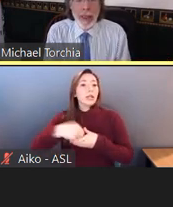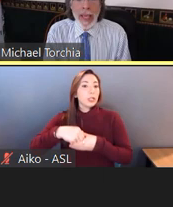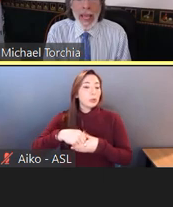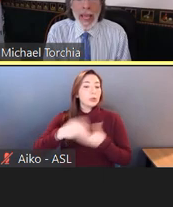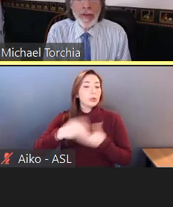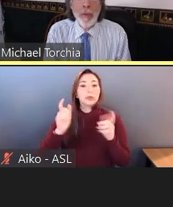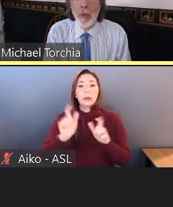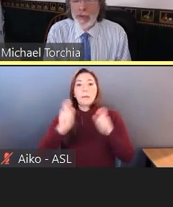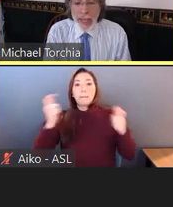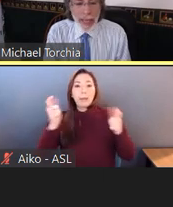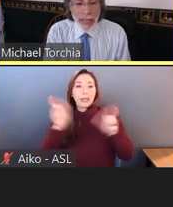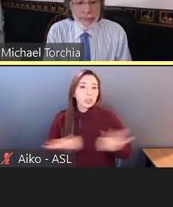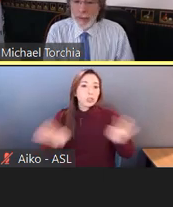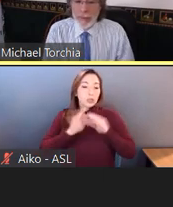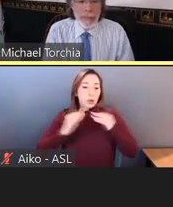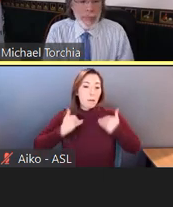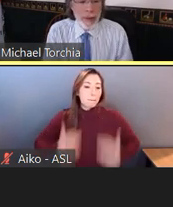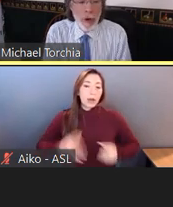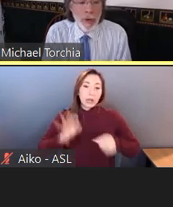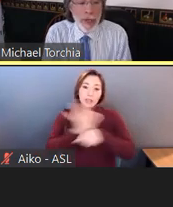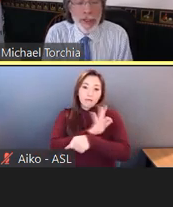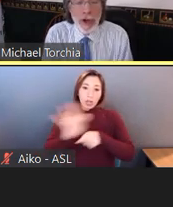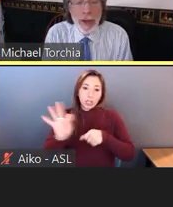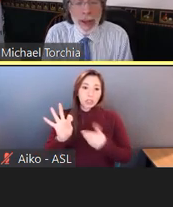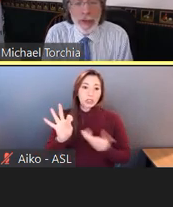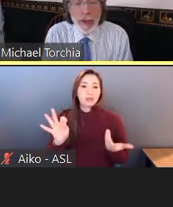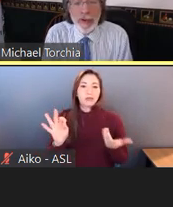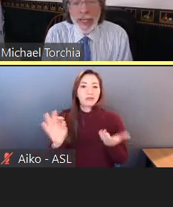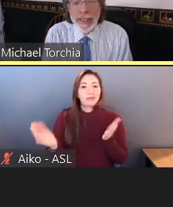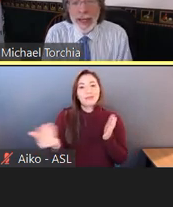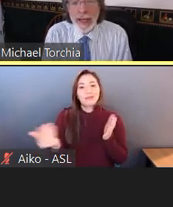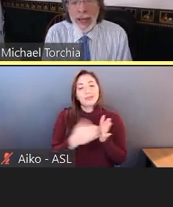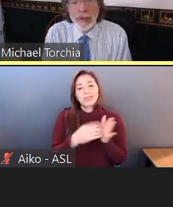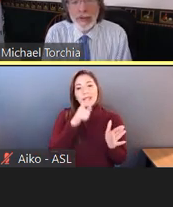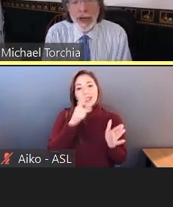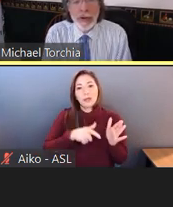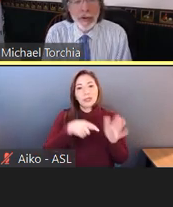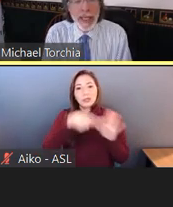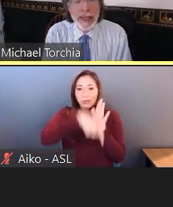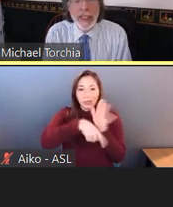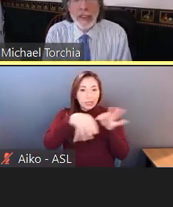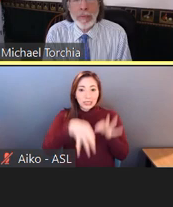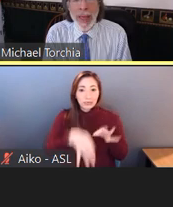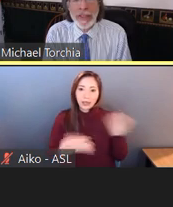And, once again, no need to talk about these in detail. I will tell you that this is meant